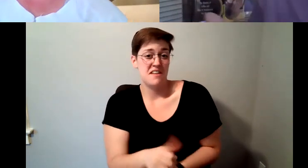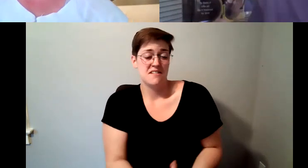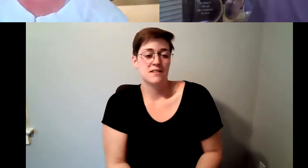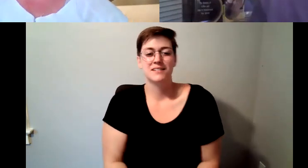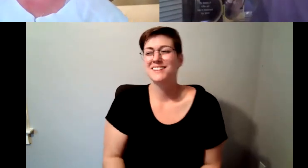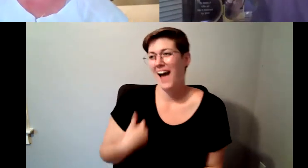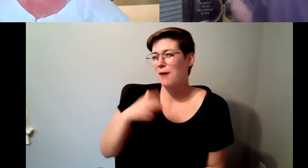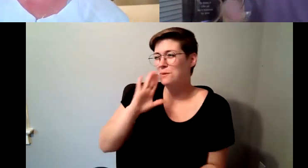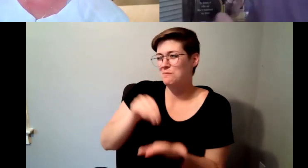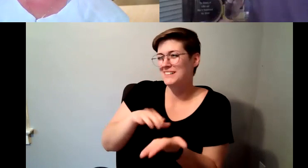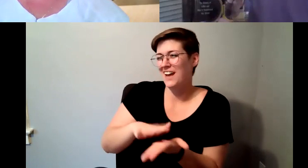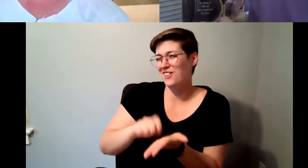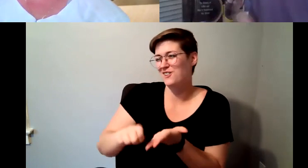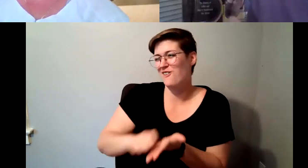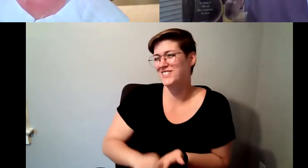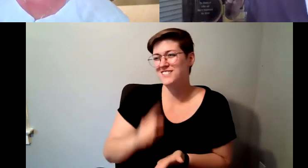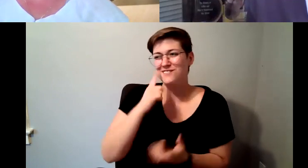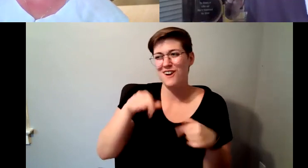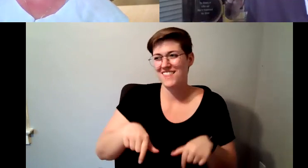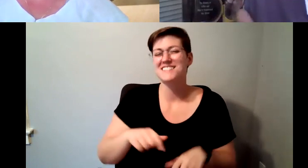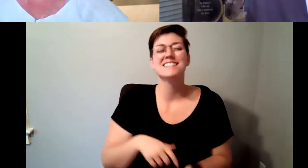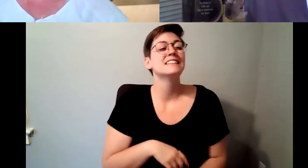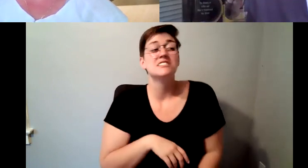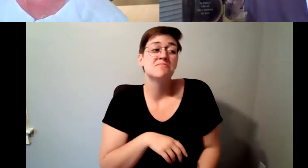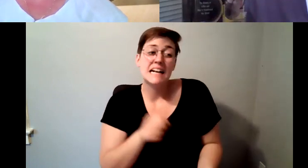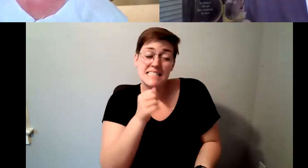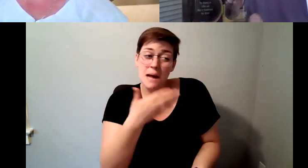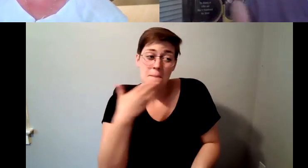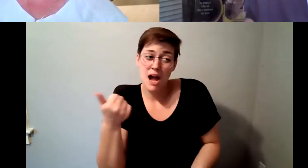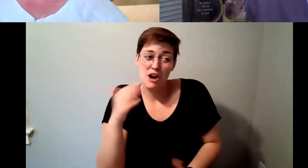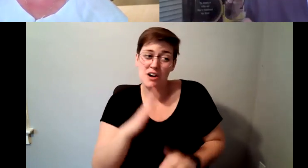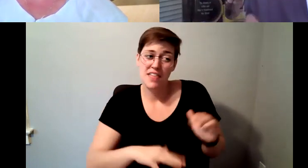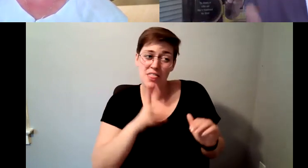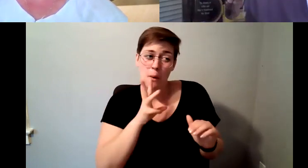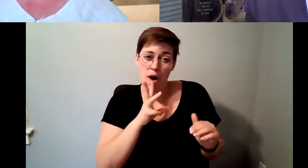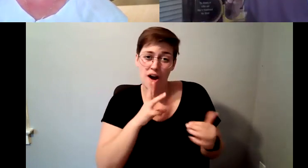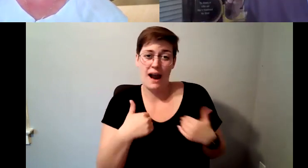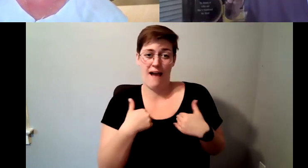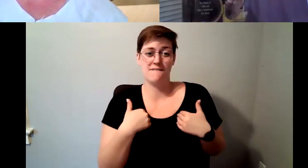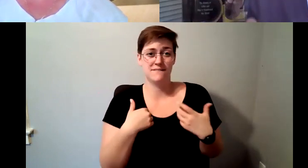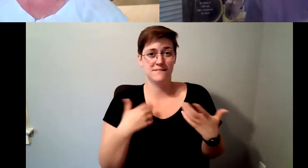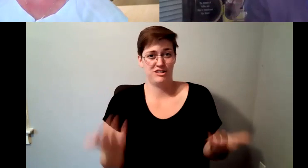D. Major Cohen: it's not better than the water that I that I get here in Seattle, so I didn't